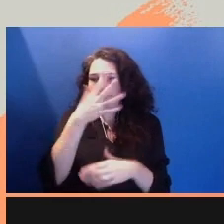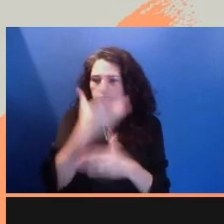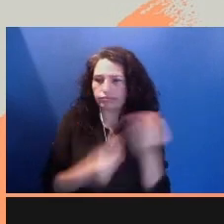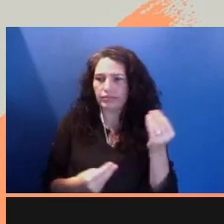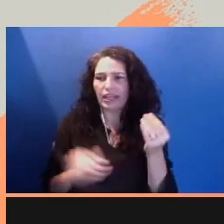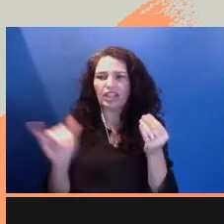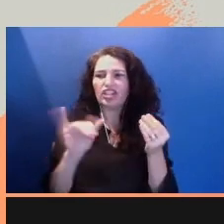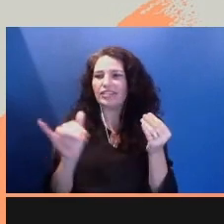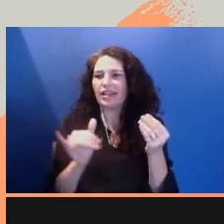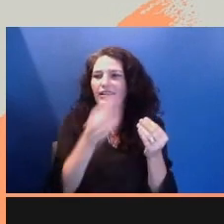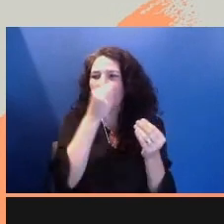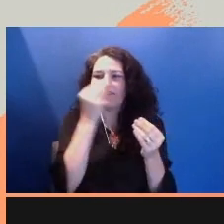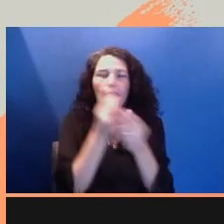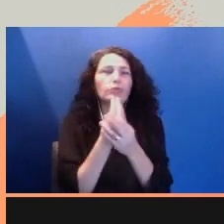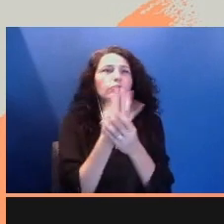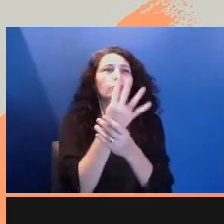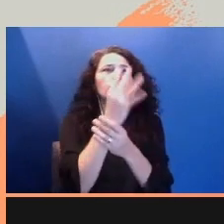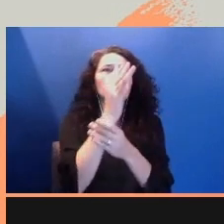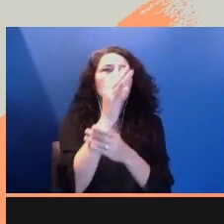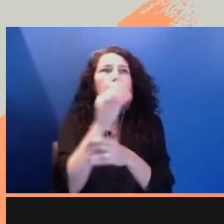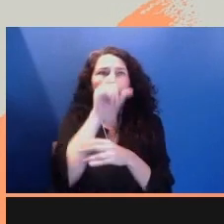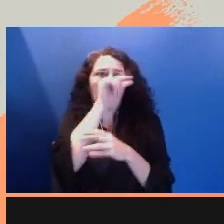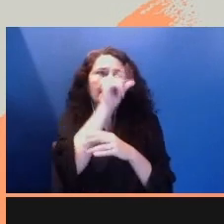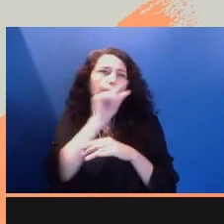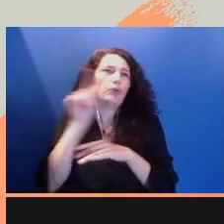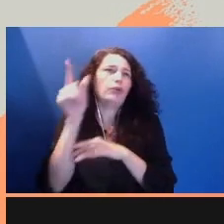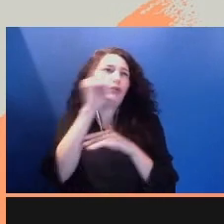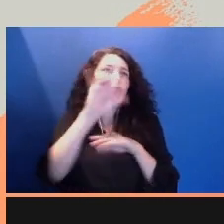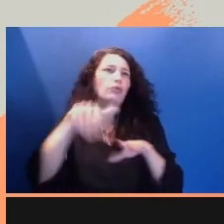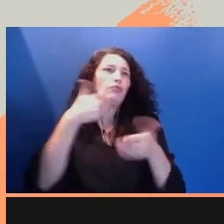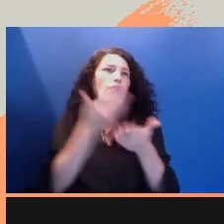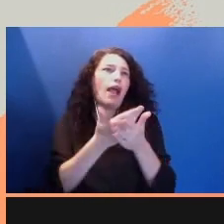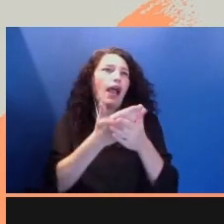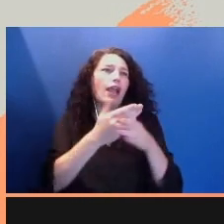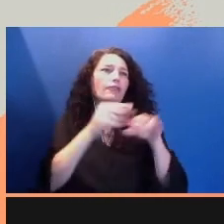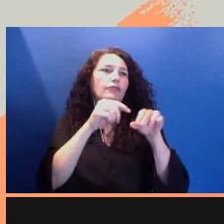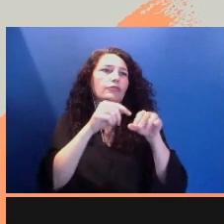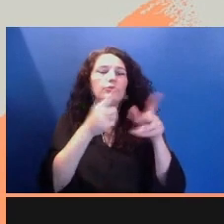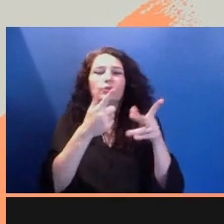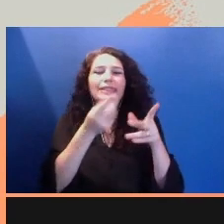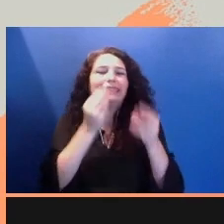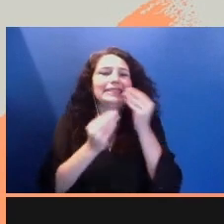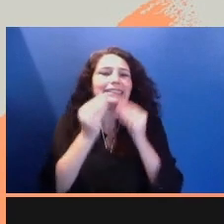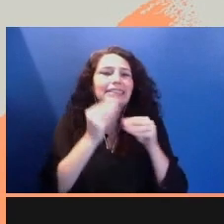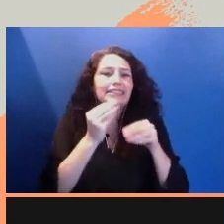arrived to sip their nectar. Alone, I cleaned her house out.